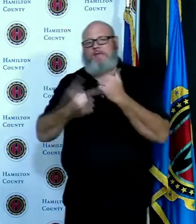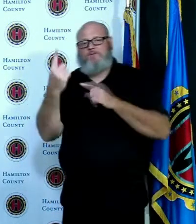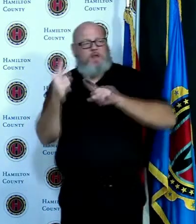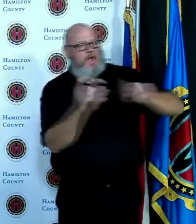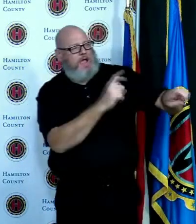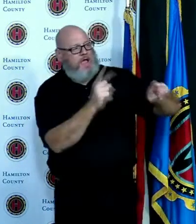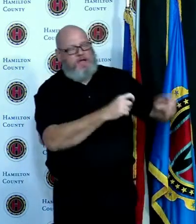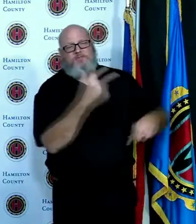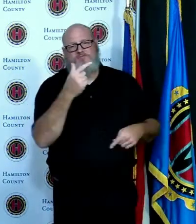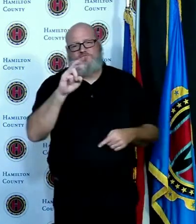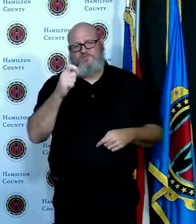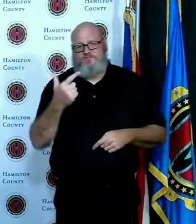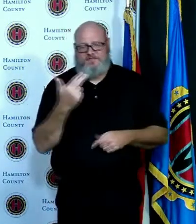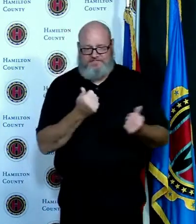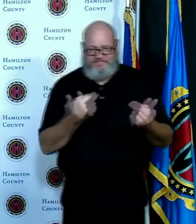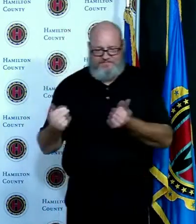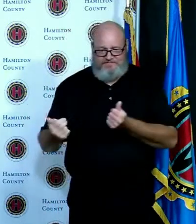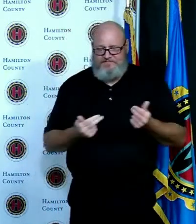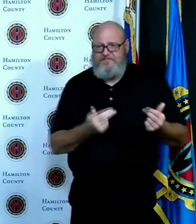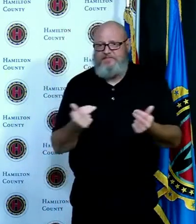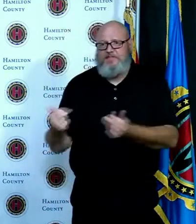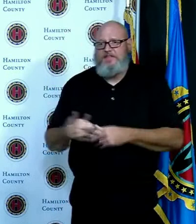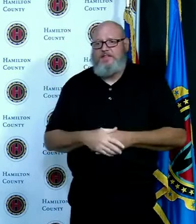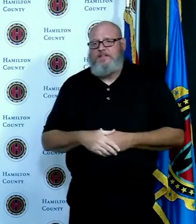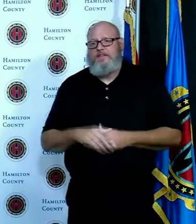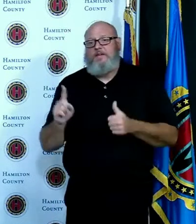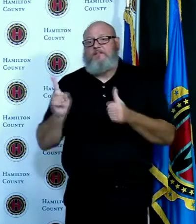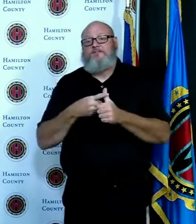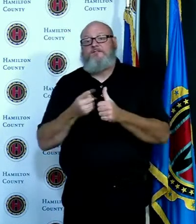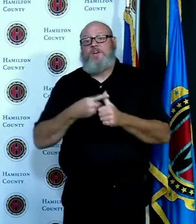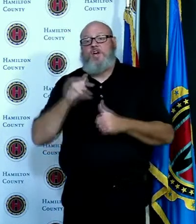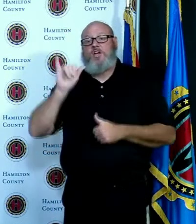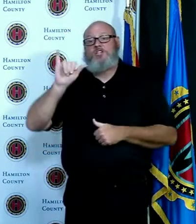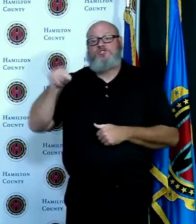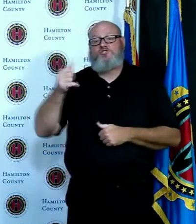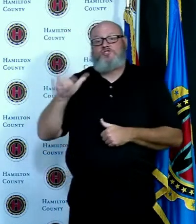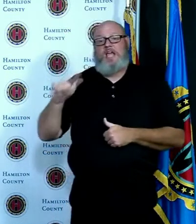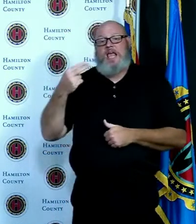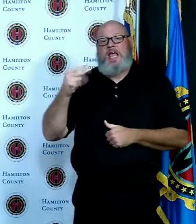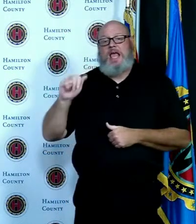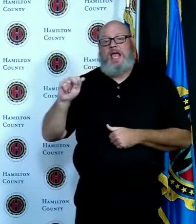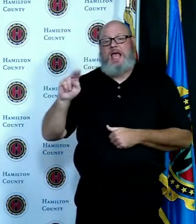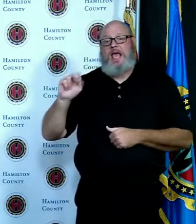we're going to go to Jay Hanselman first today Jay I'm hoping you have a question because as